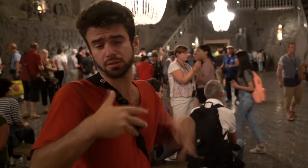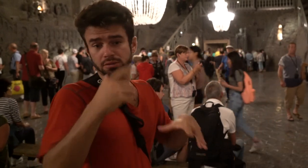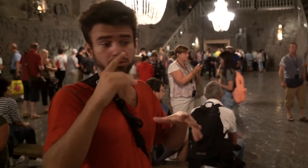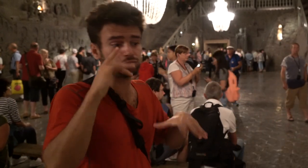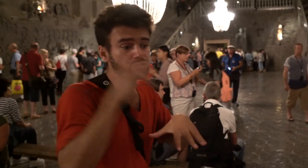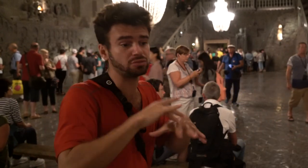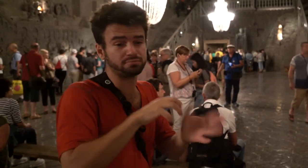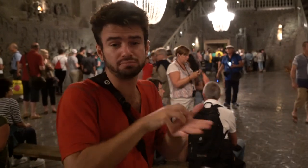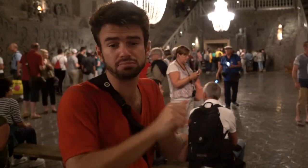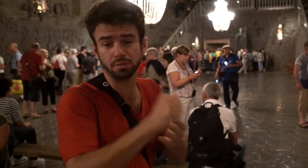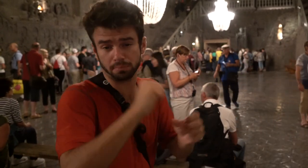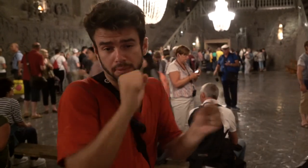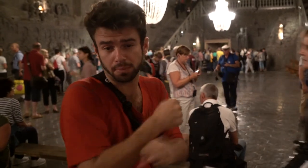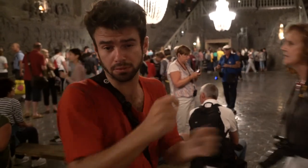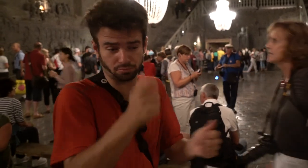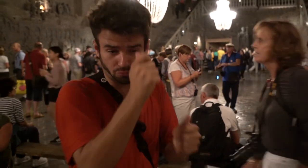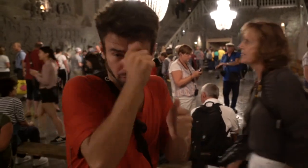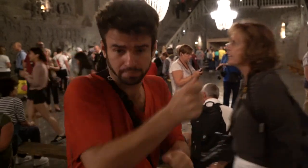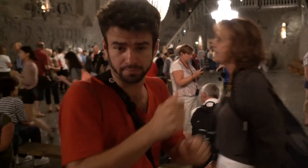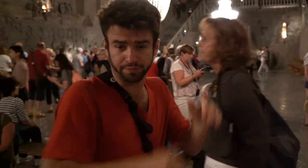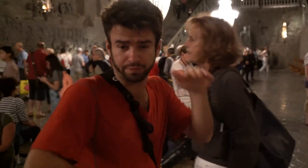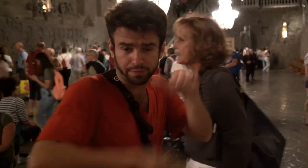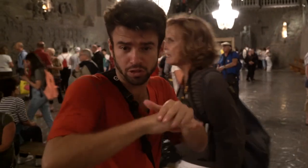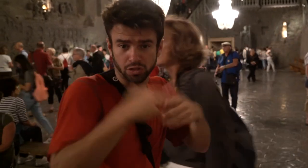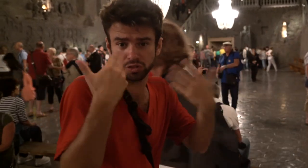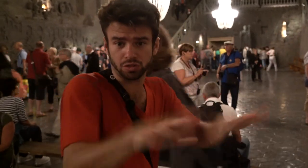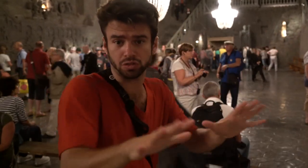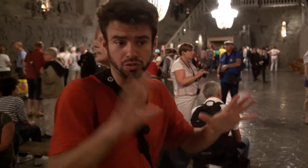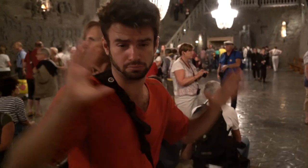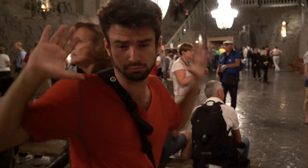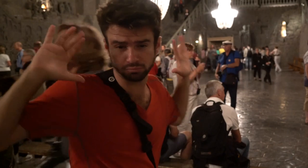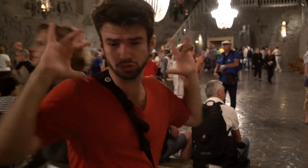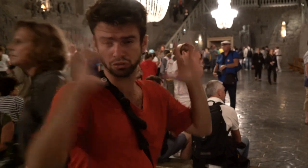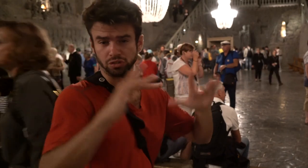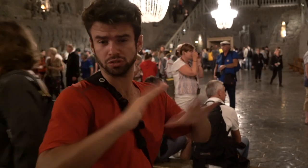Thus, it's impossible to destroy the salt mine. It is a gem to Poland!